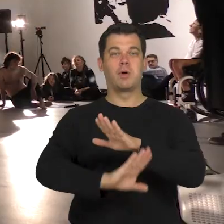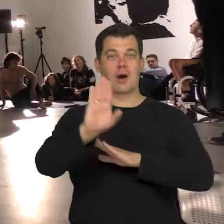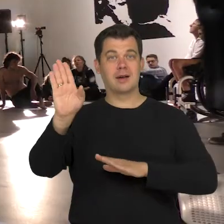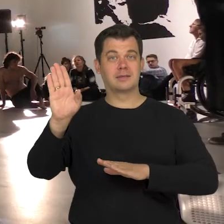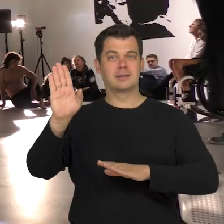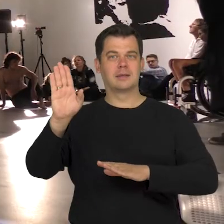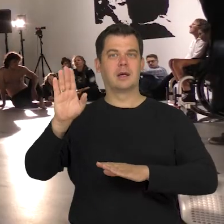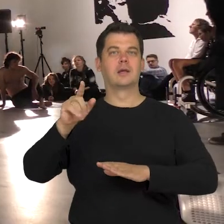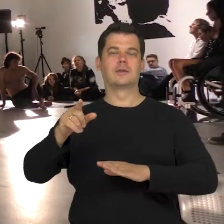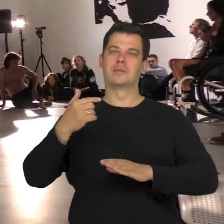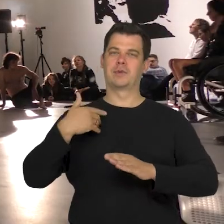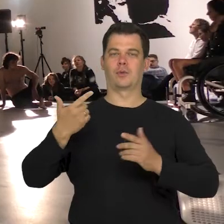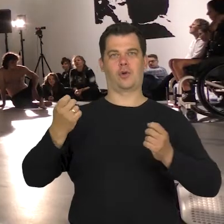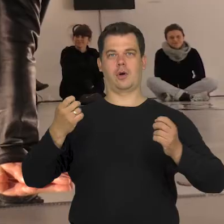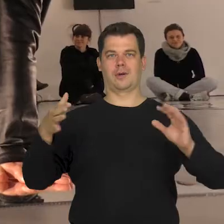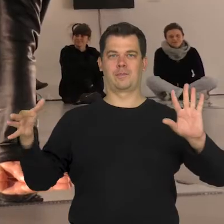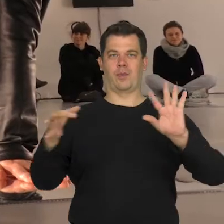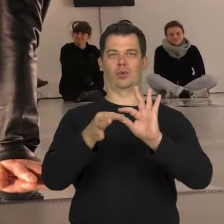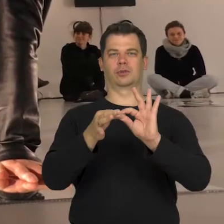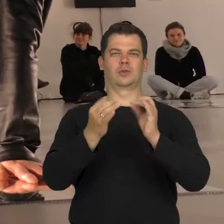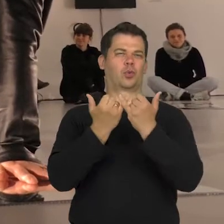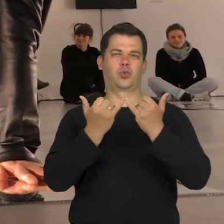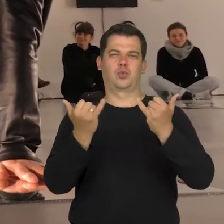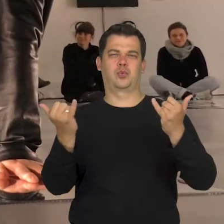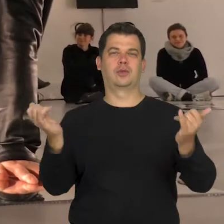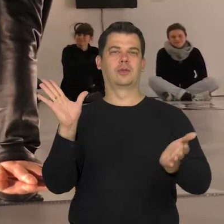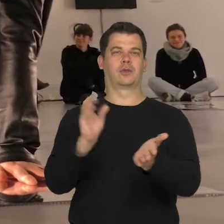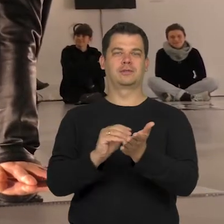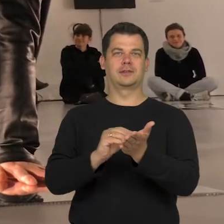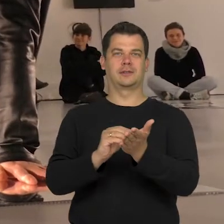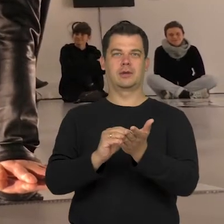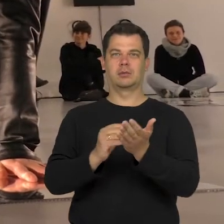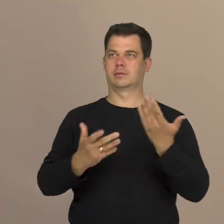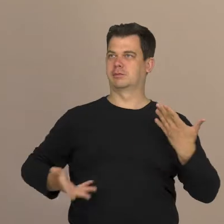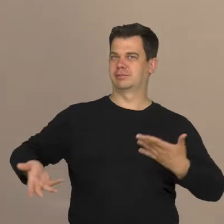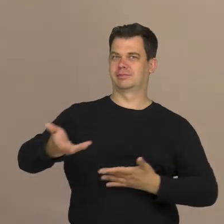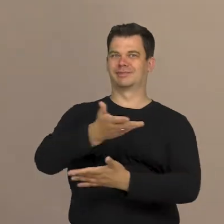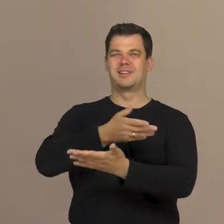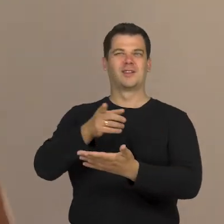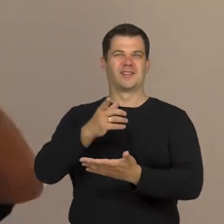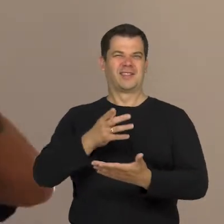and confronted me with all that experience which I had before, so not to accept that